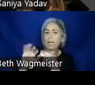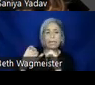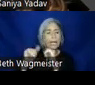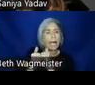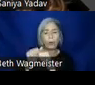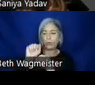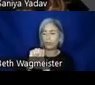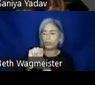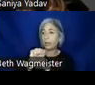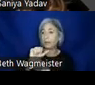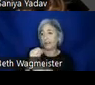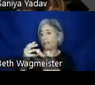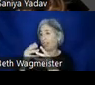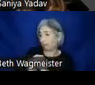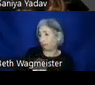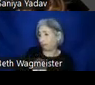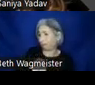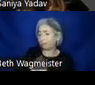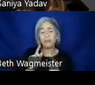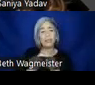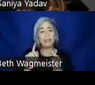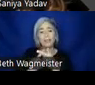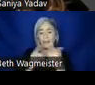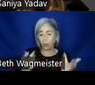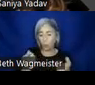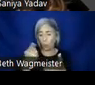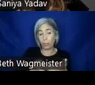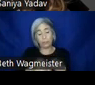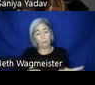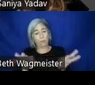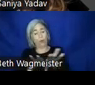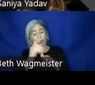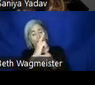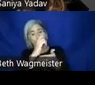is not done. We'll get into the relevance of building design systems in the bigger